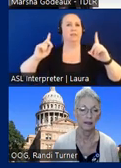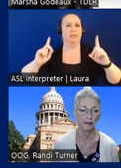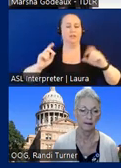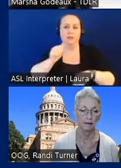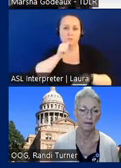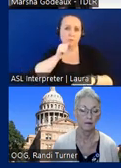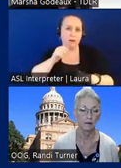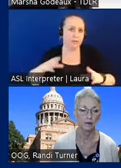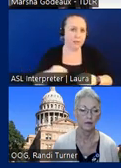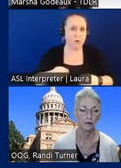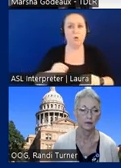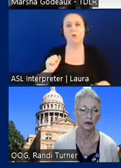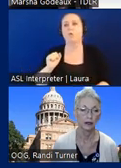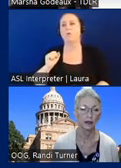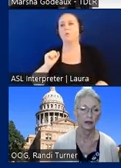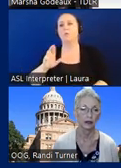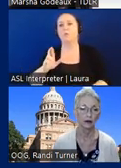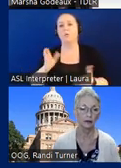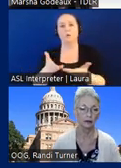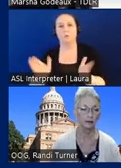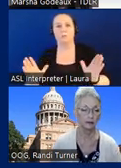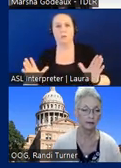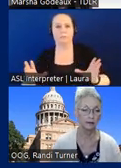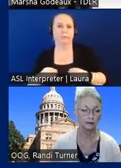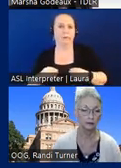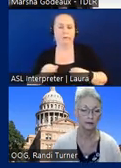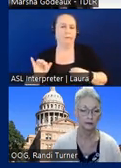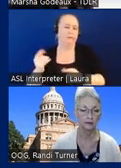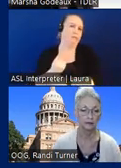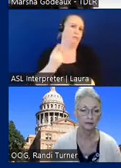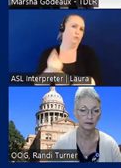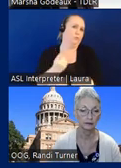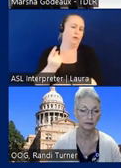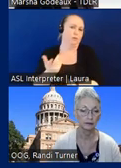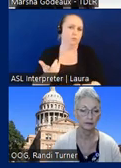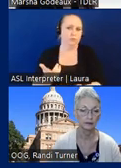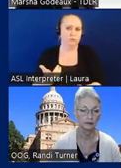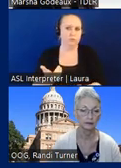if they use uh if they are publicly owned like a regular uh you know i'm a i live in huddle